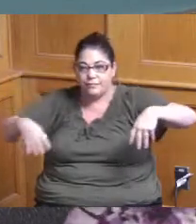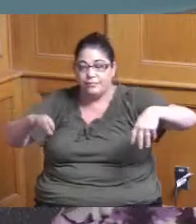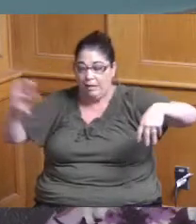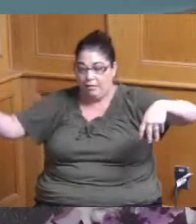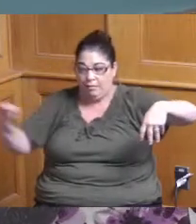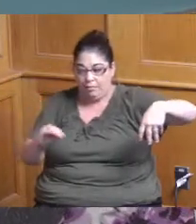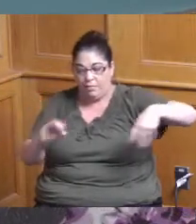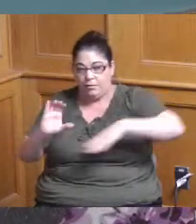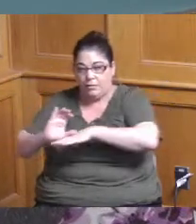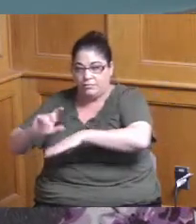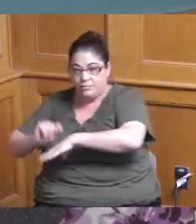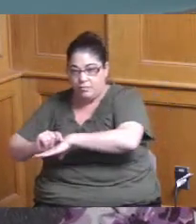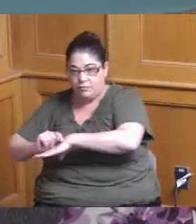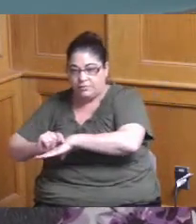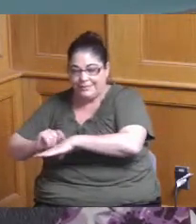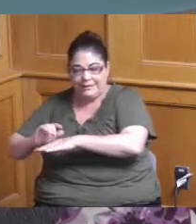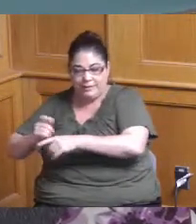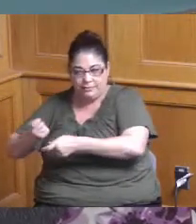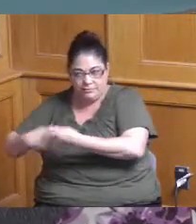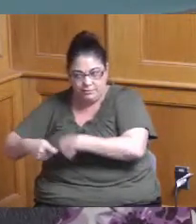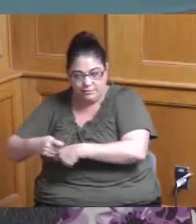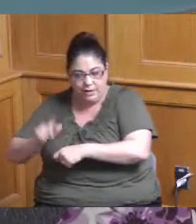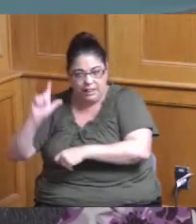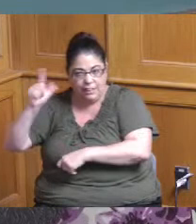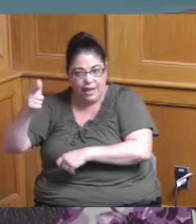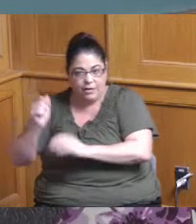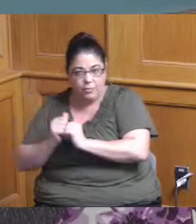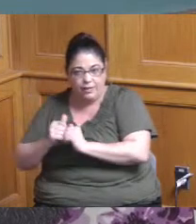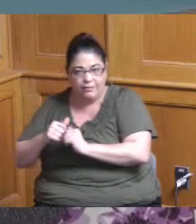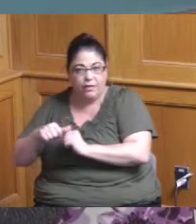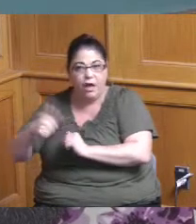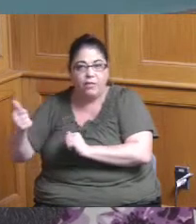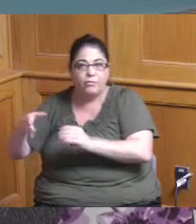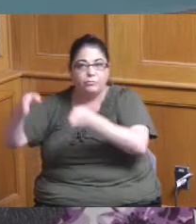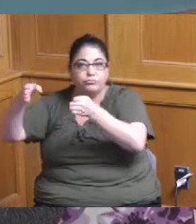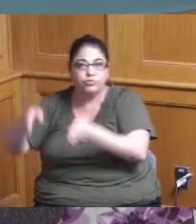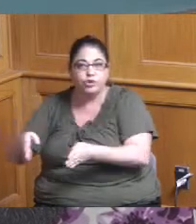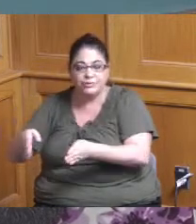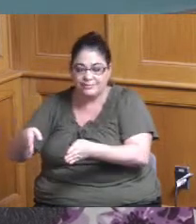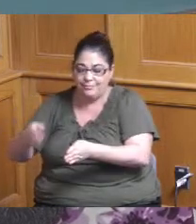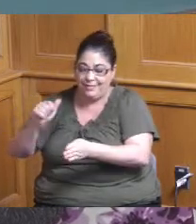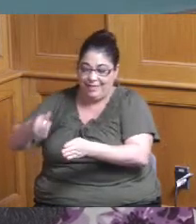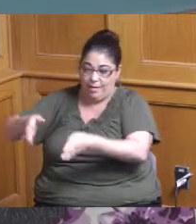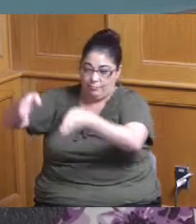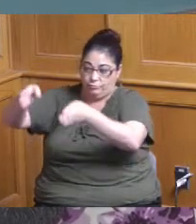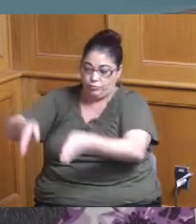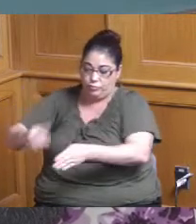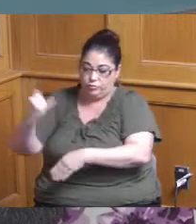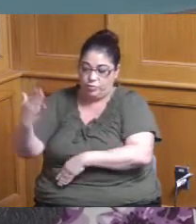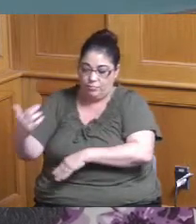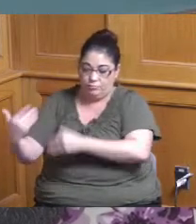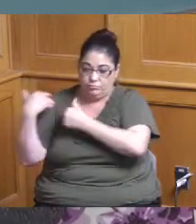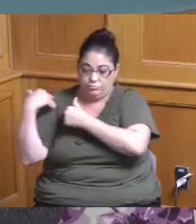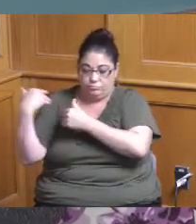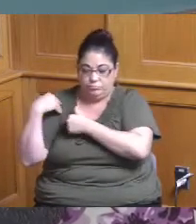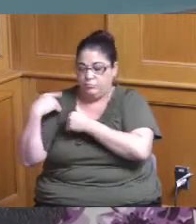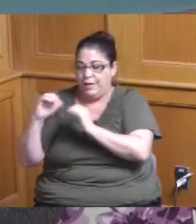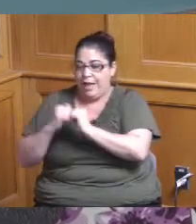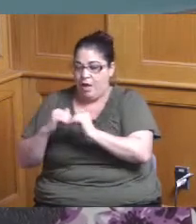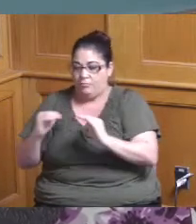a person and I just wanted to know where did that person fall on the organizational chart my